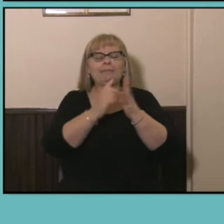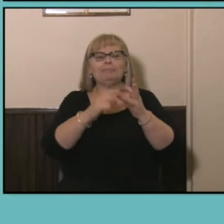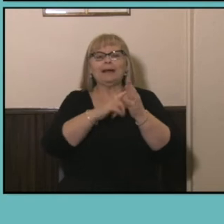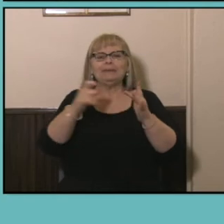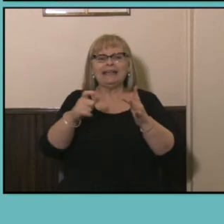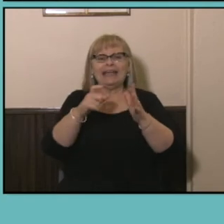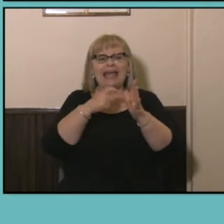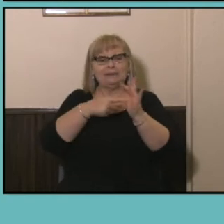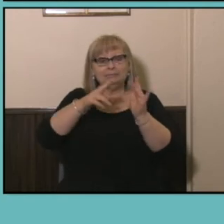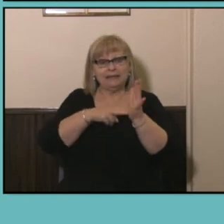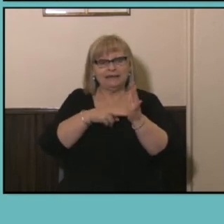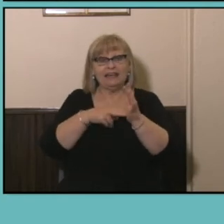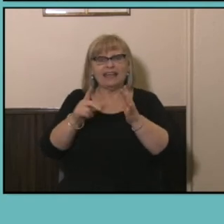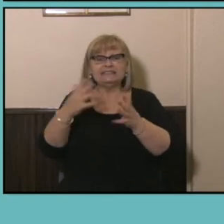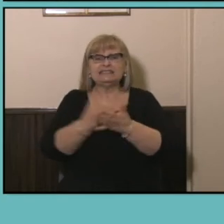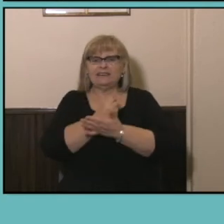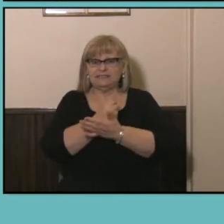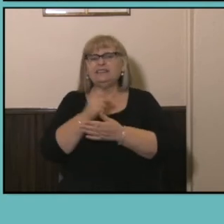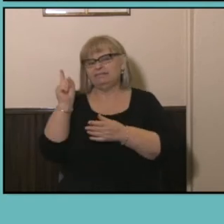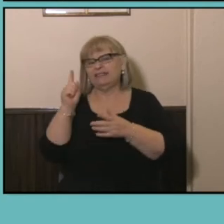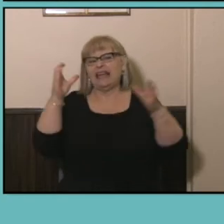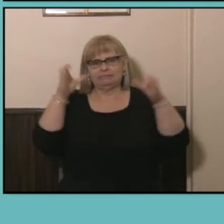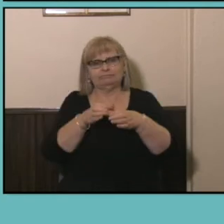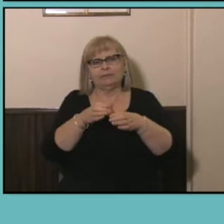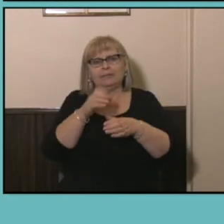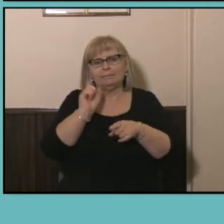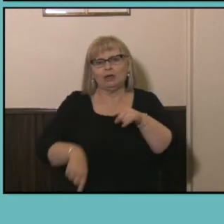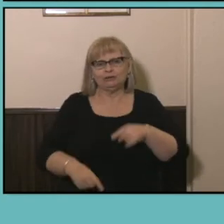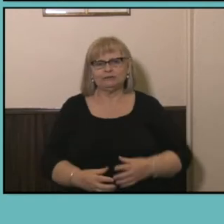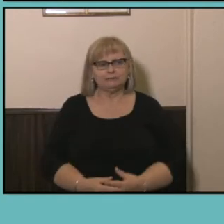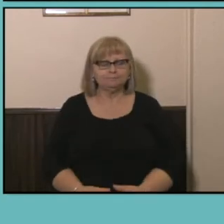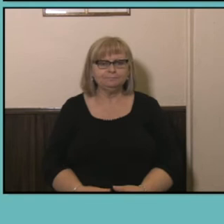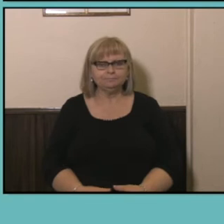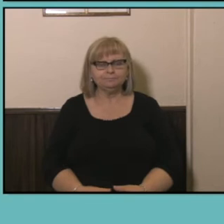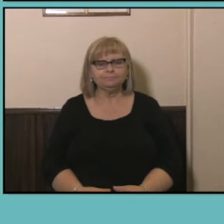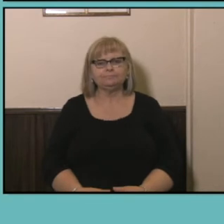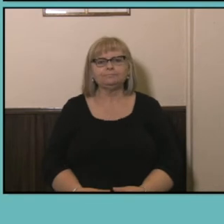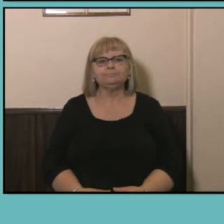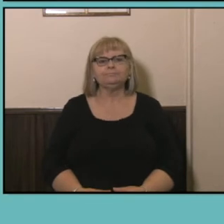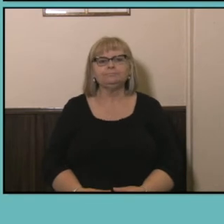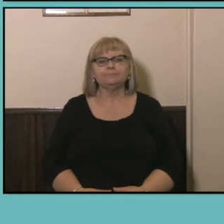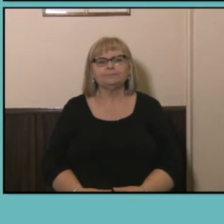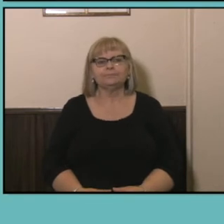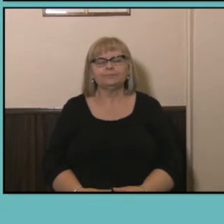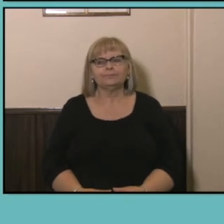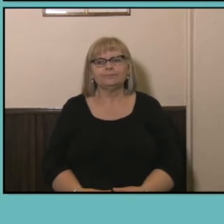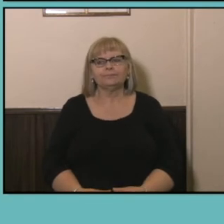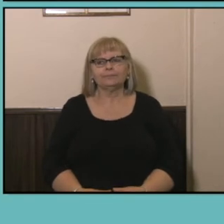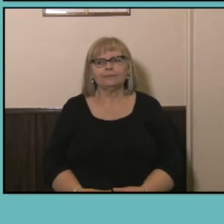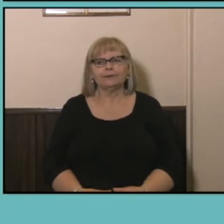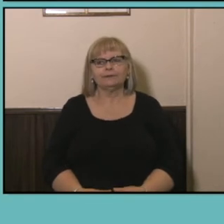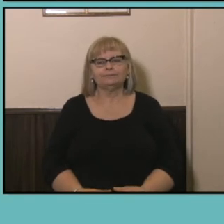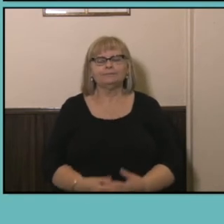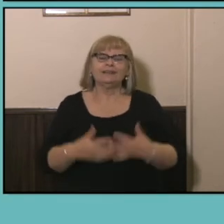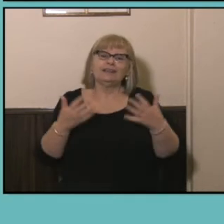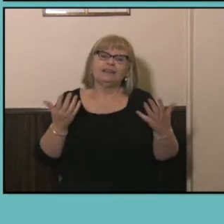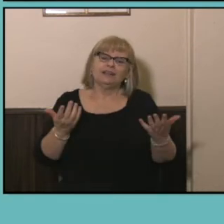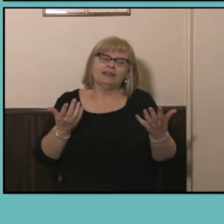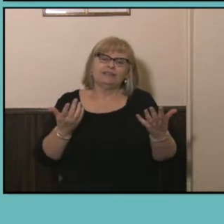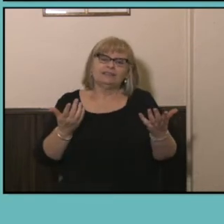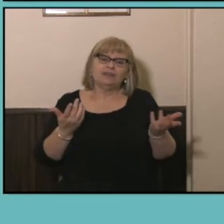greatest contracting industry in the two Territories. So what's better than a line